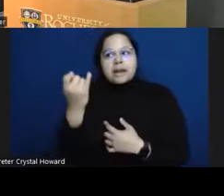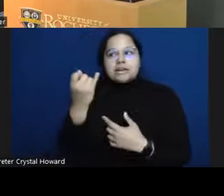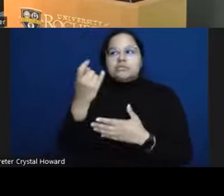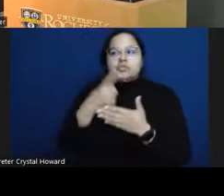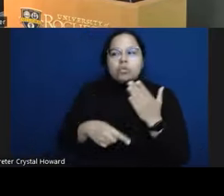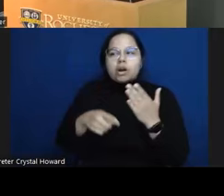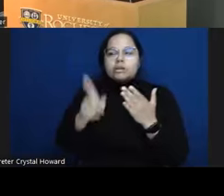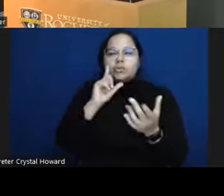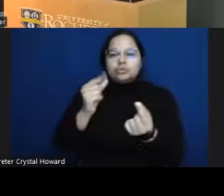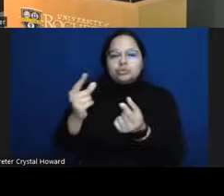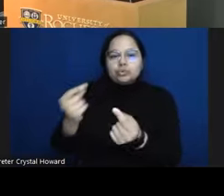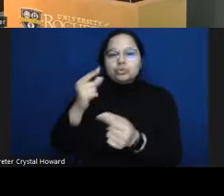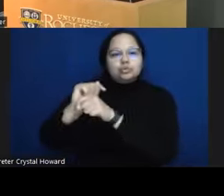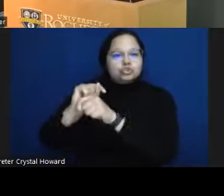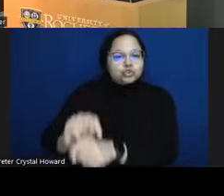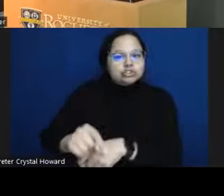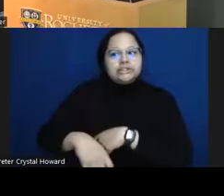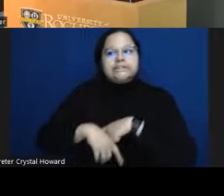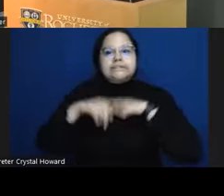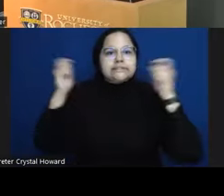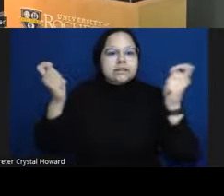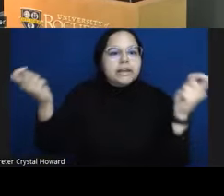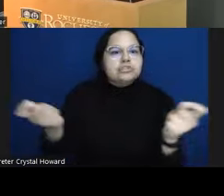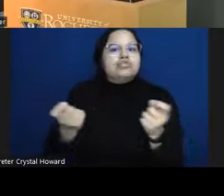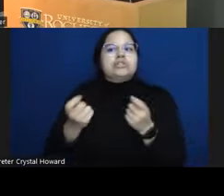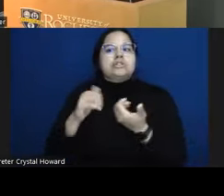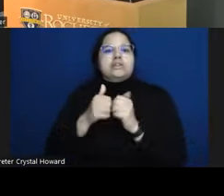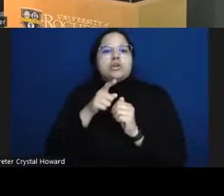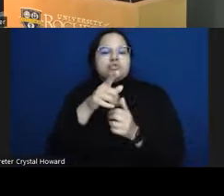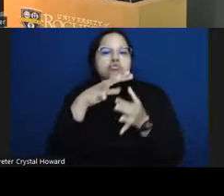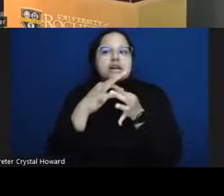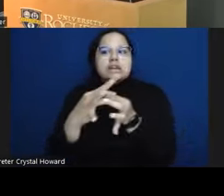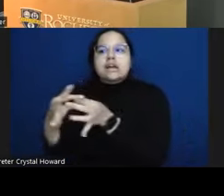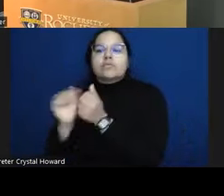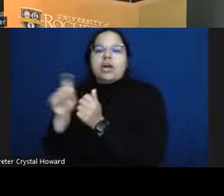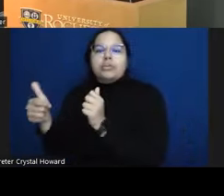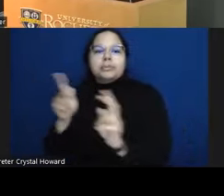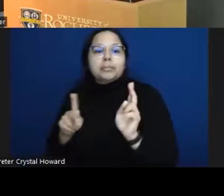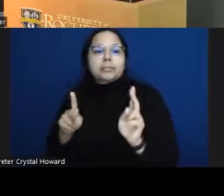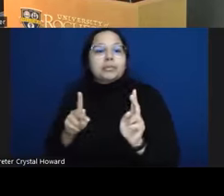ways that you connect with other people culturally so this could be involved food Um this can include